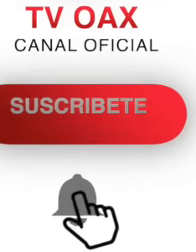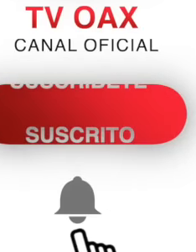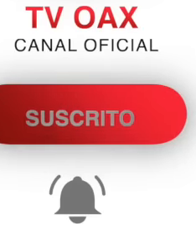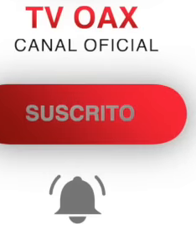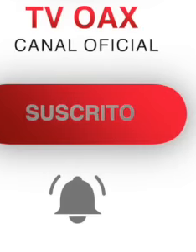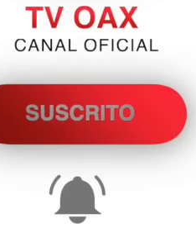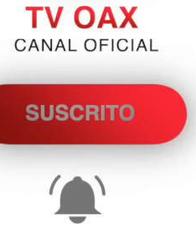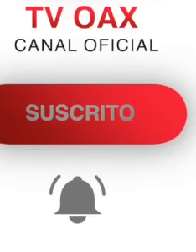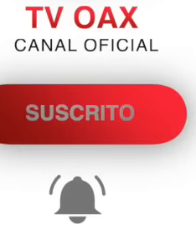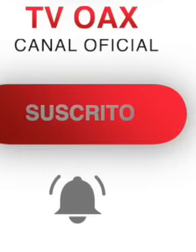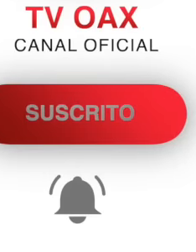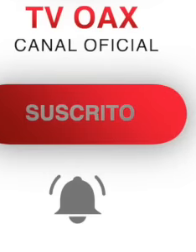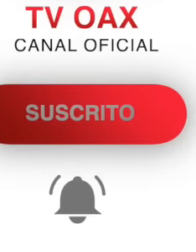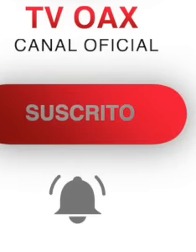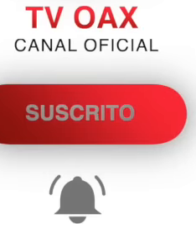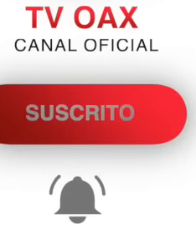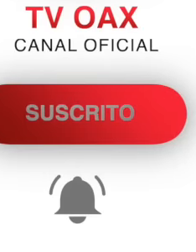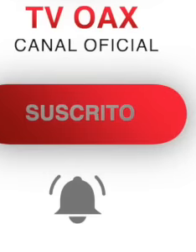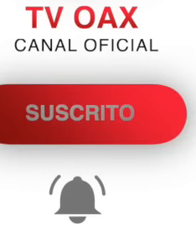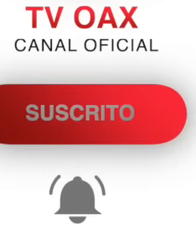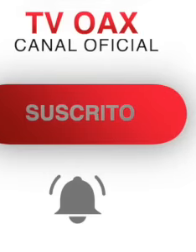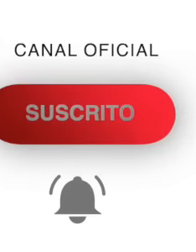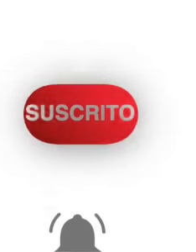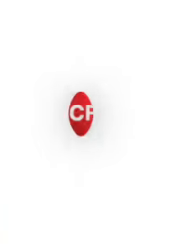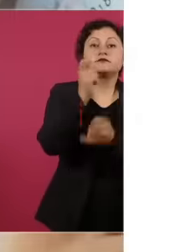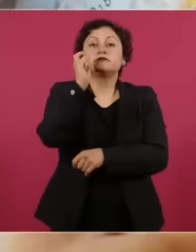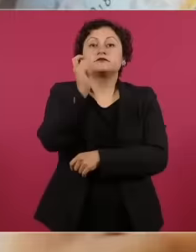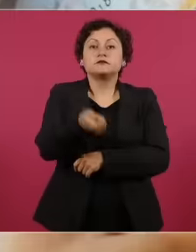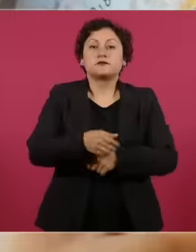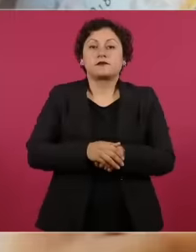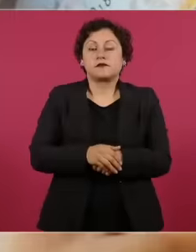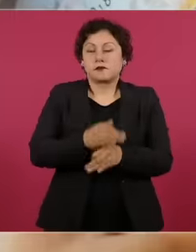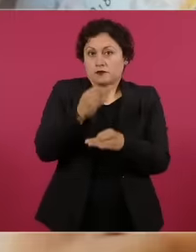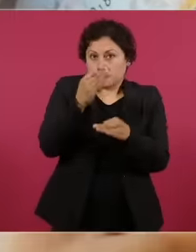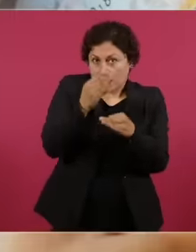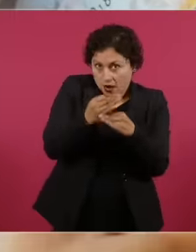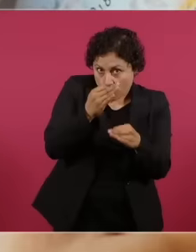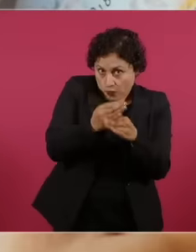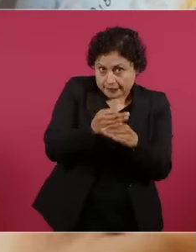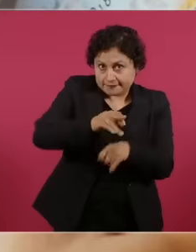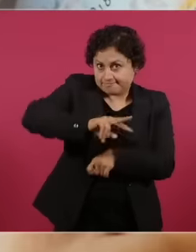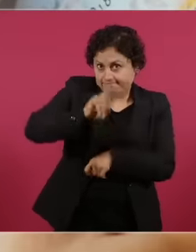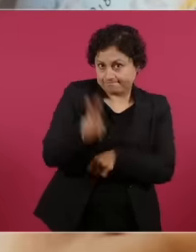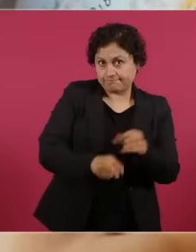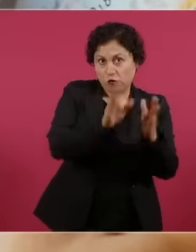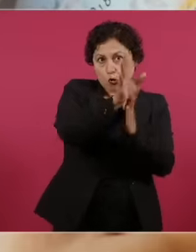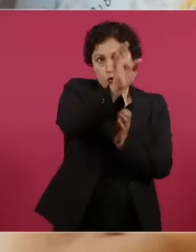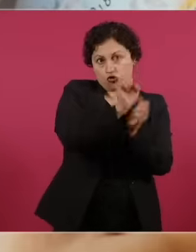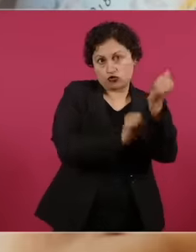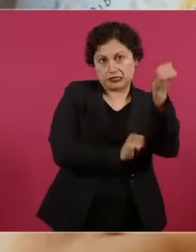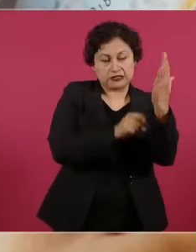is also very important today despite the fact that the Constitution says that no one can earn more